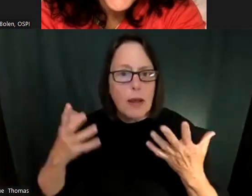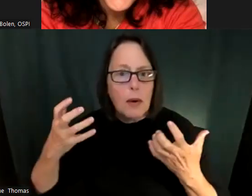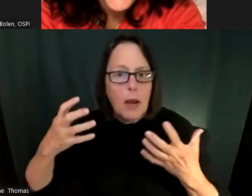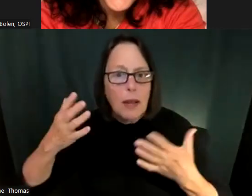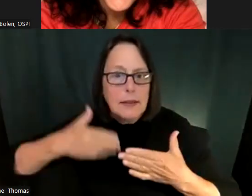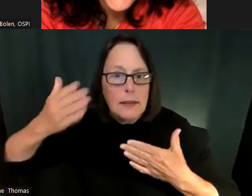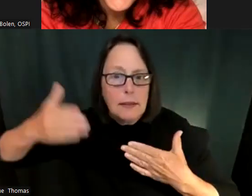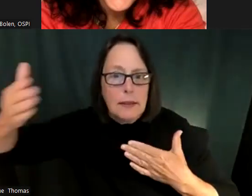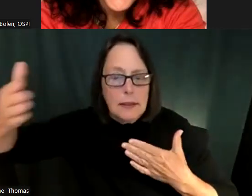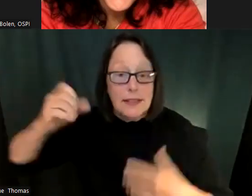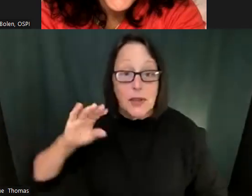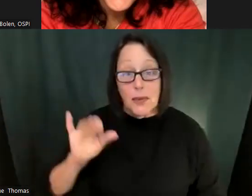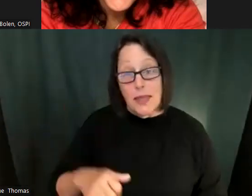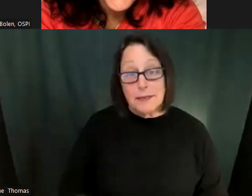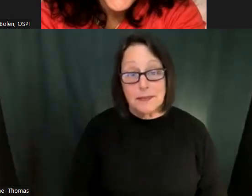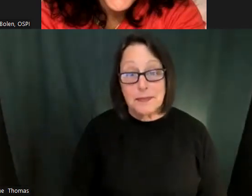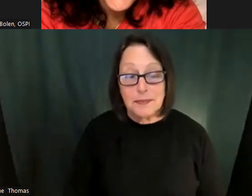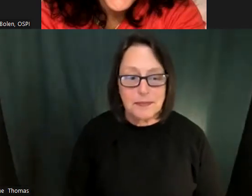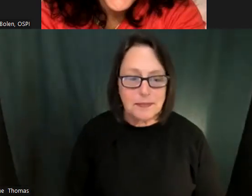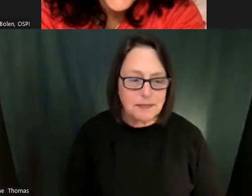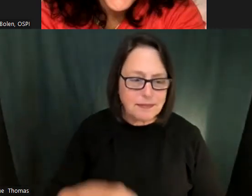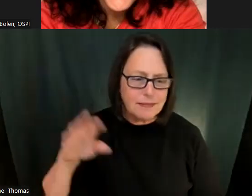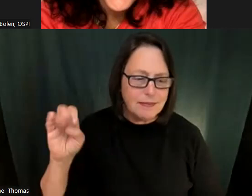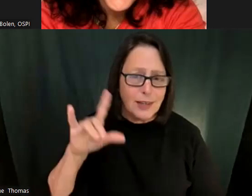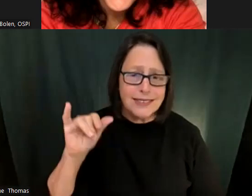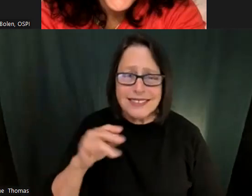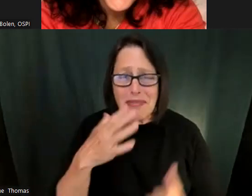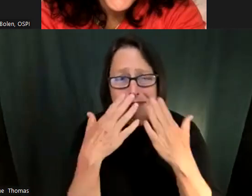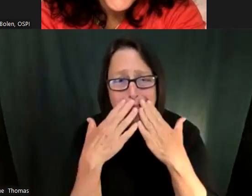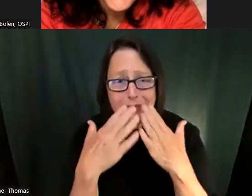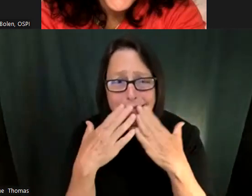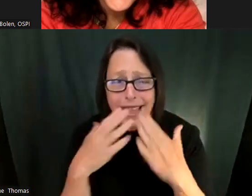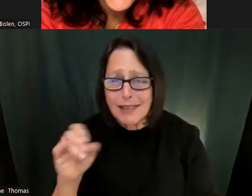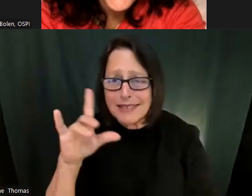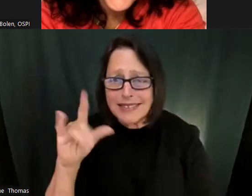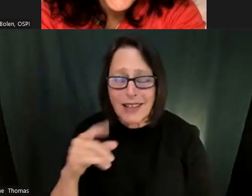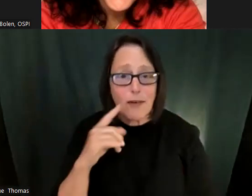And then also some projects, activities, thinking literature, things that have them look forward and set those goals, that those have that vision, that envisioning for themselves.